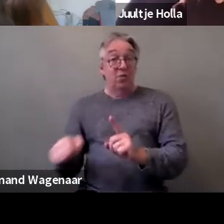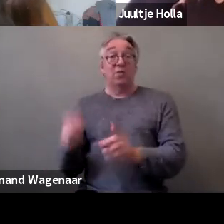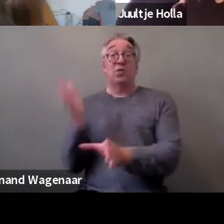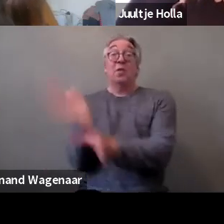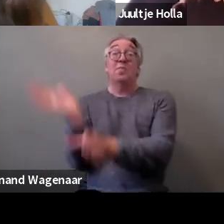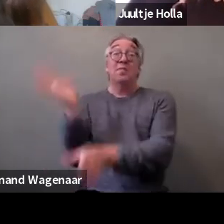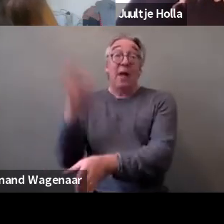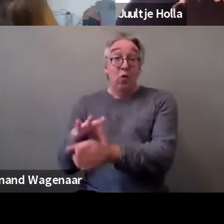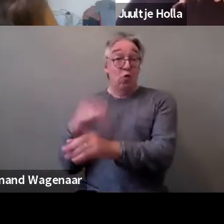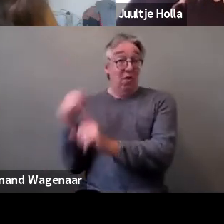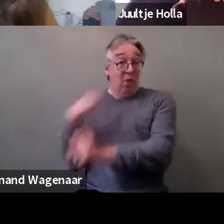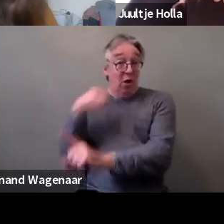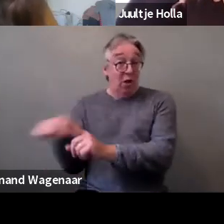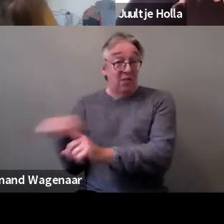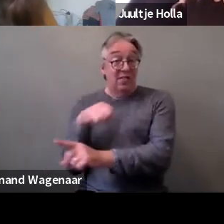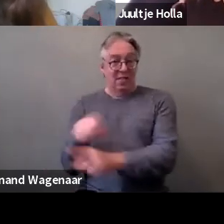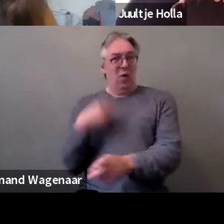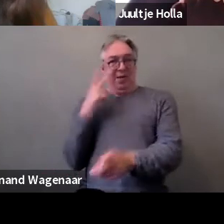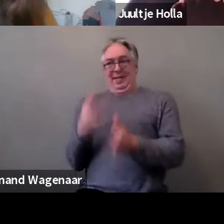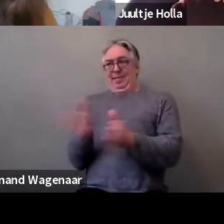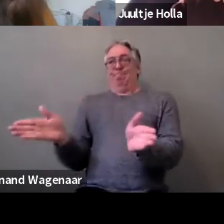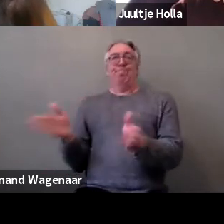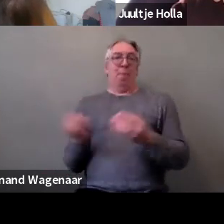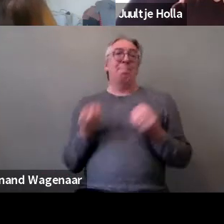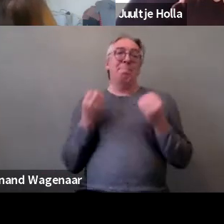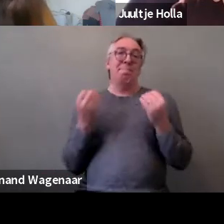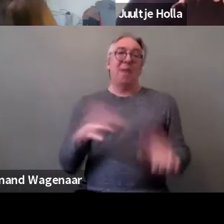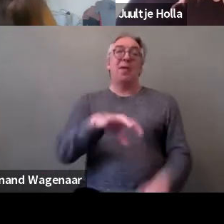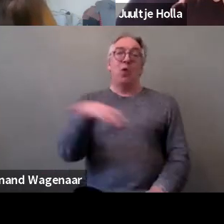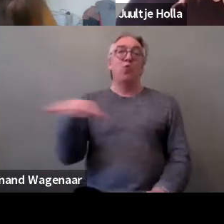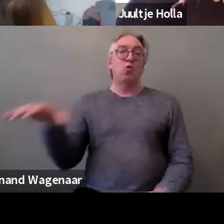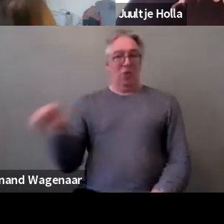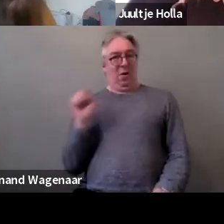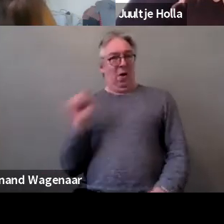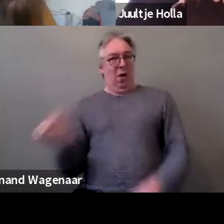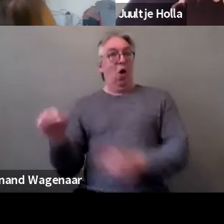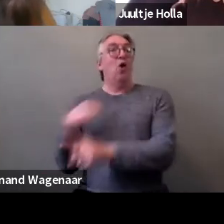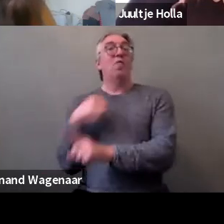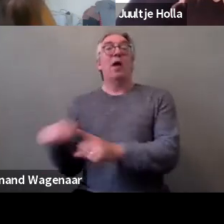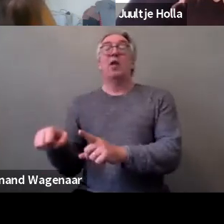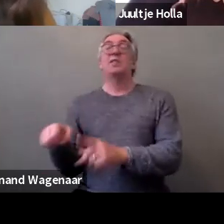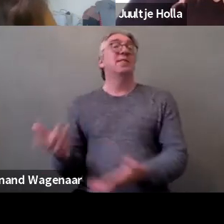Unfortunately we see that in many countries those type of violence are still looked at as legal.